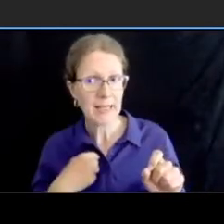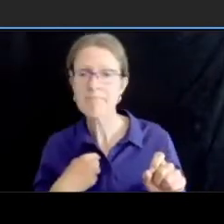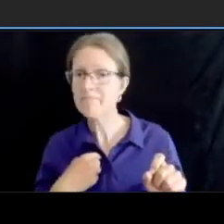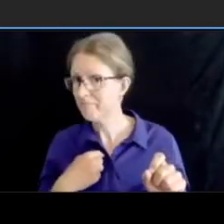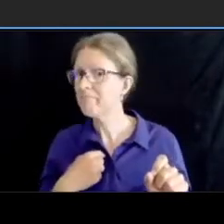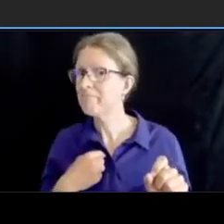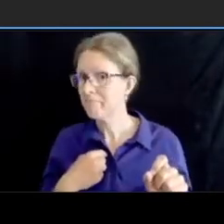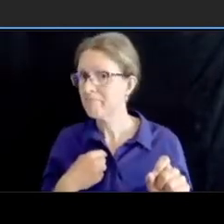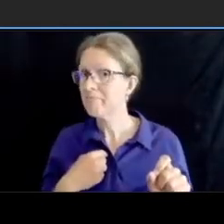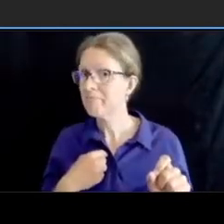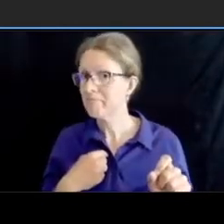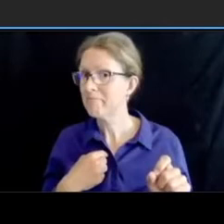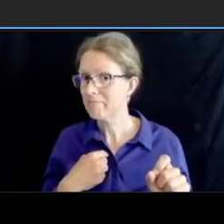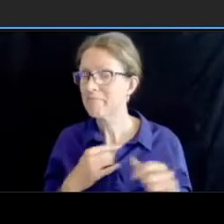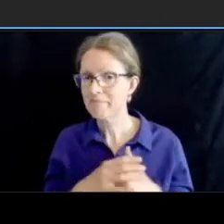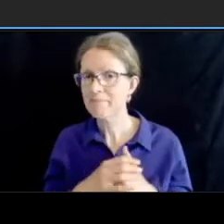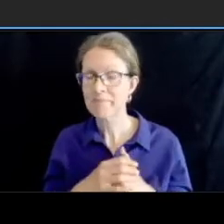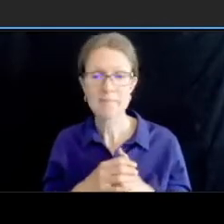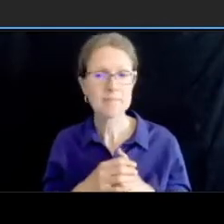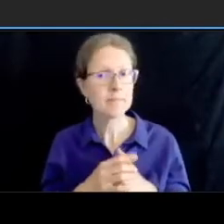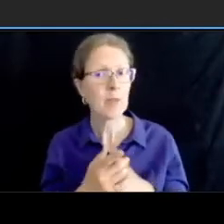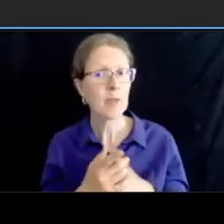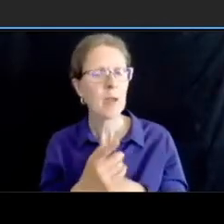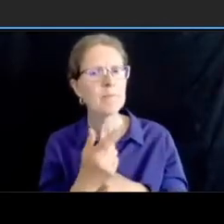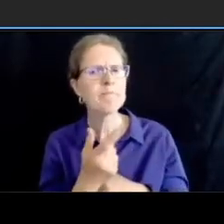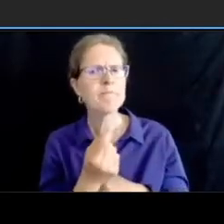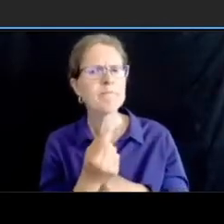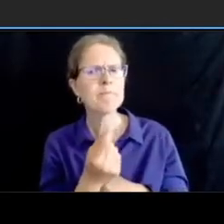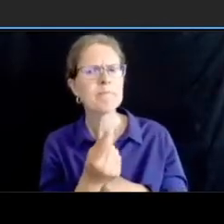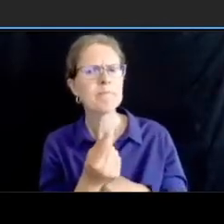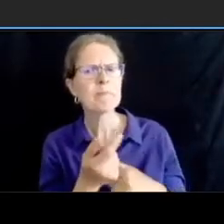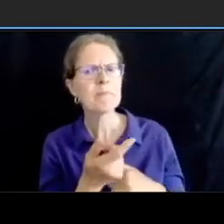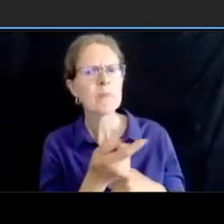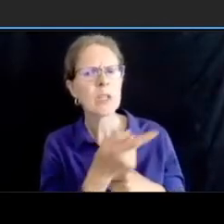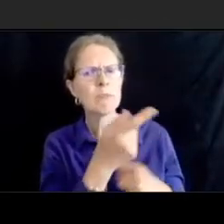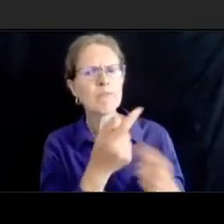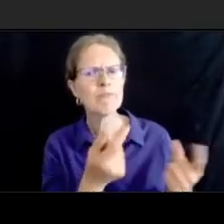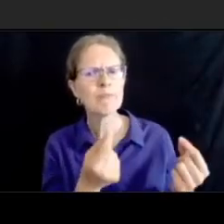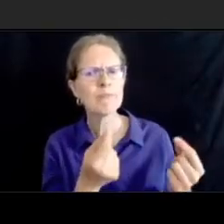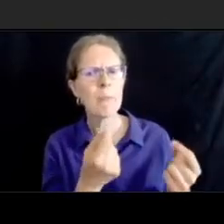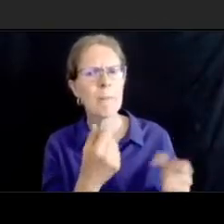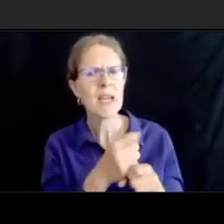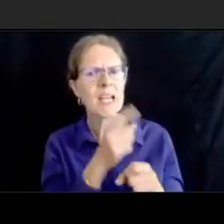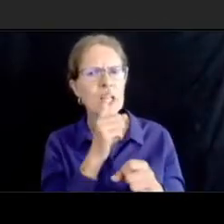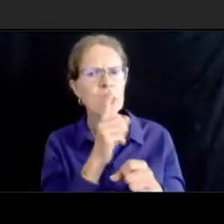um what are you going to do to make sure the bicyclists obey the traffic signals